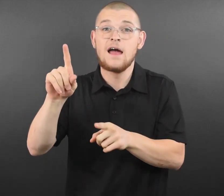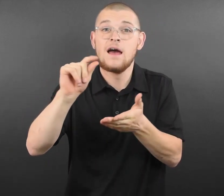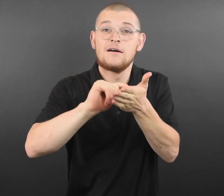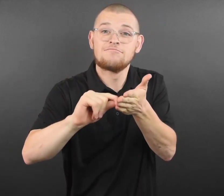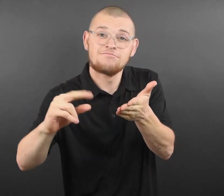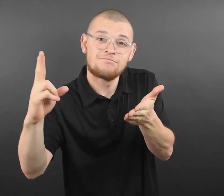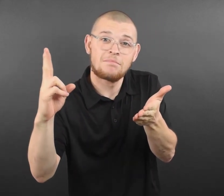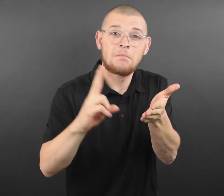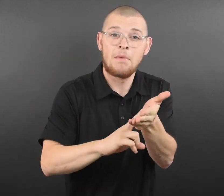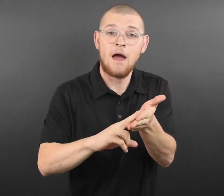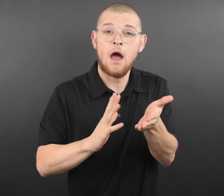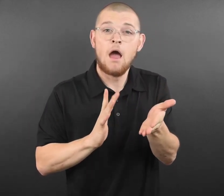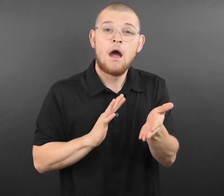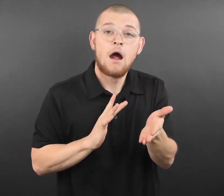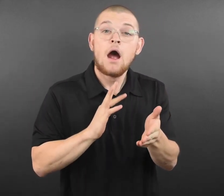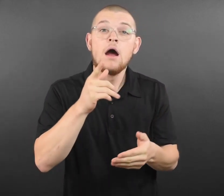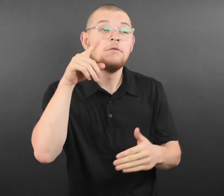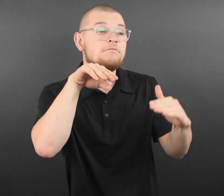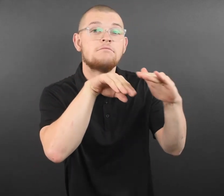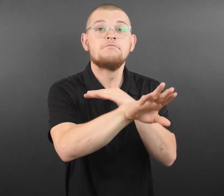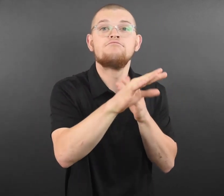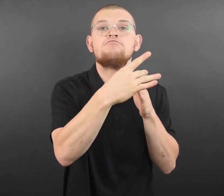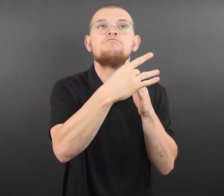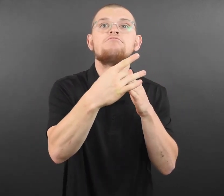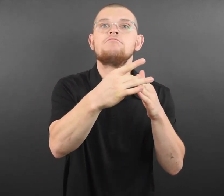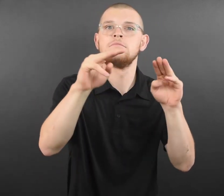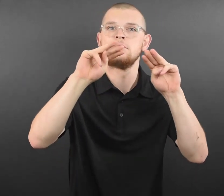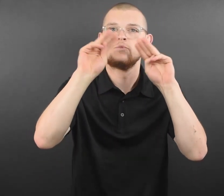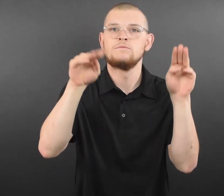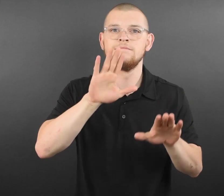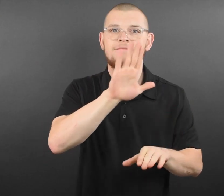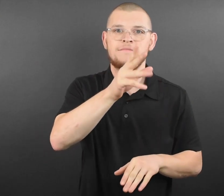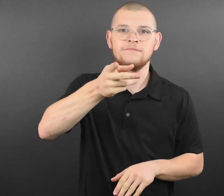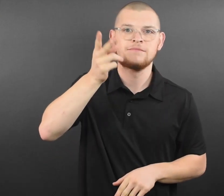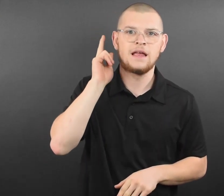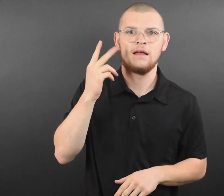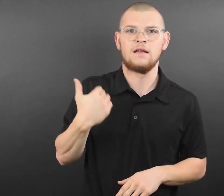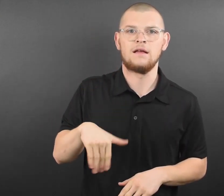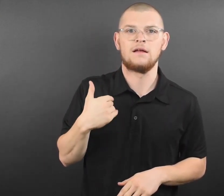Museum. The meet and greet experience will take place within a group setting,